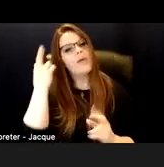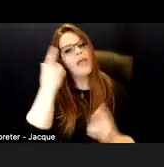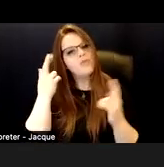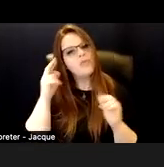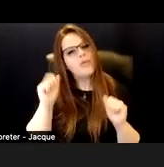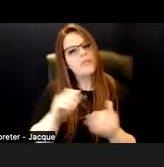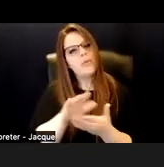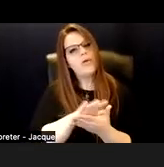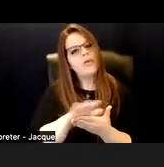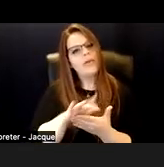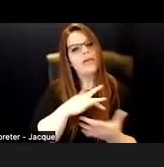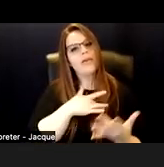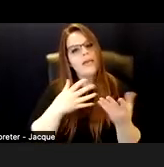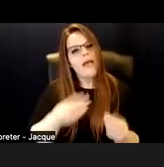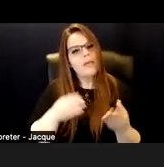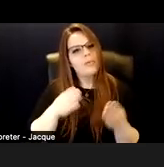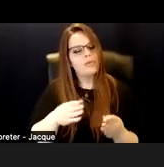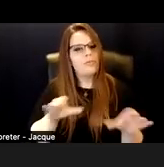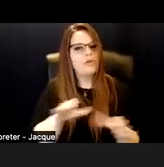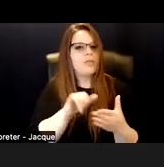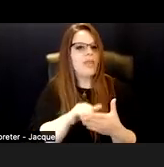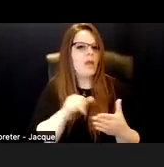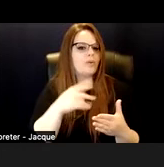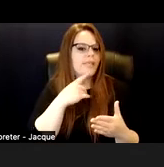be doing or saying this rather than, oh, that's so rude.